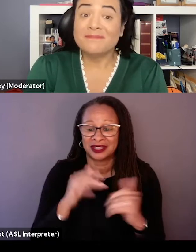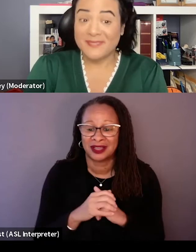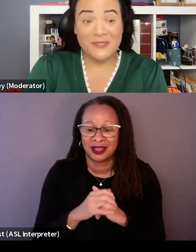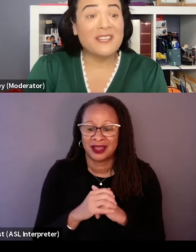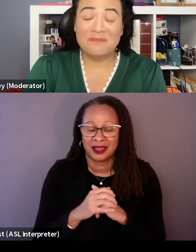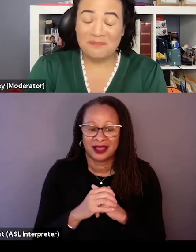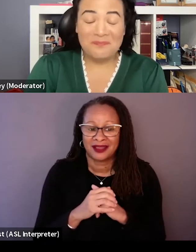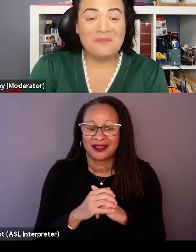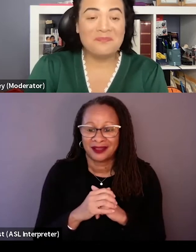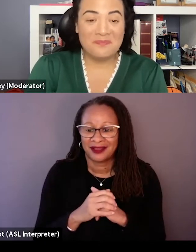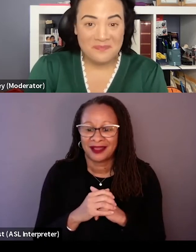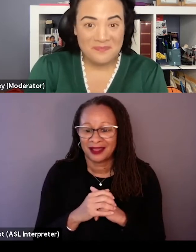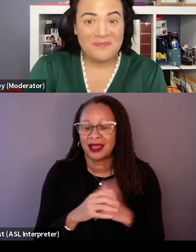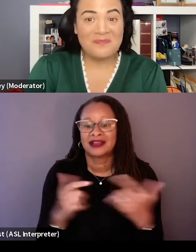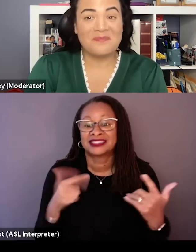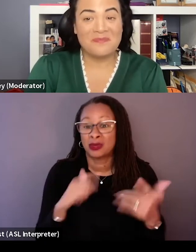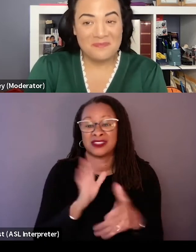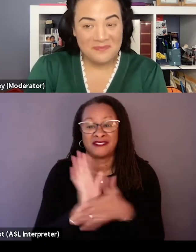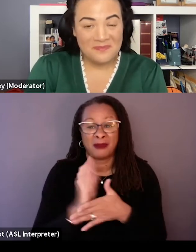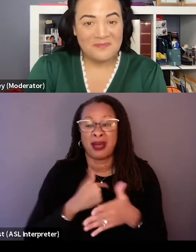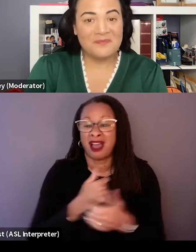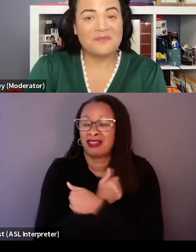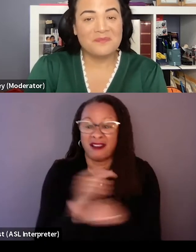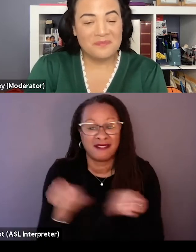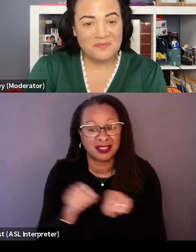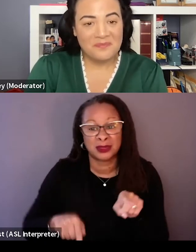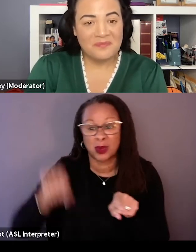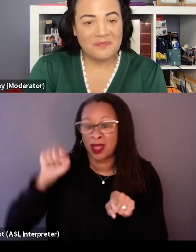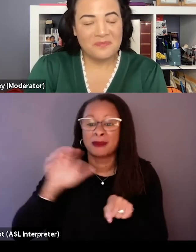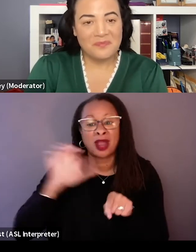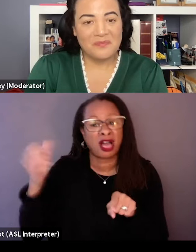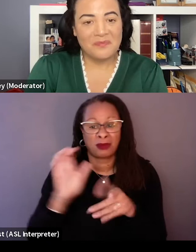which was a film I loved growing up and a huge inspiration for this film.